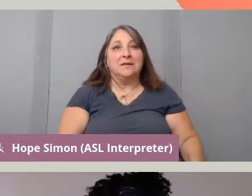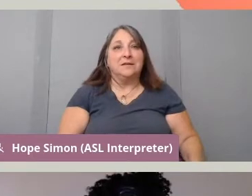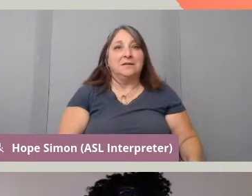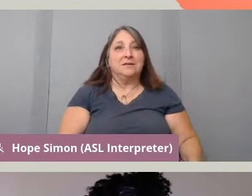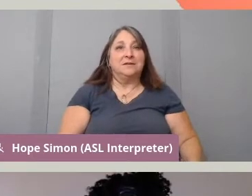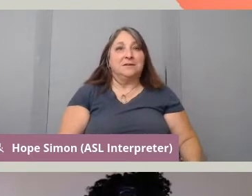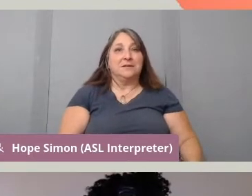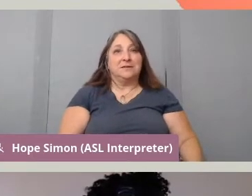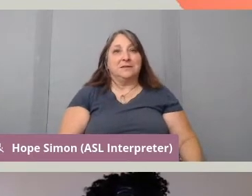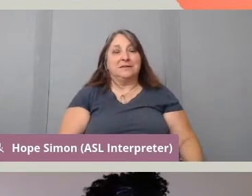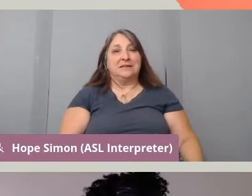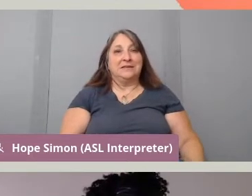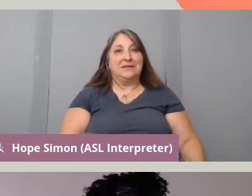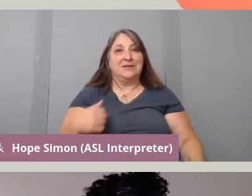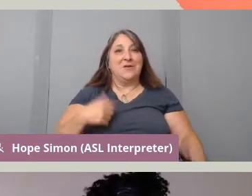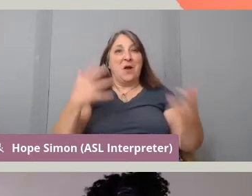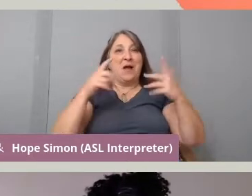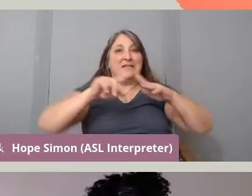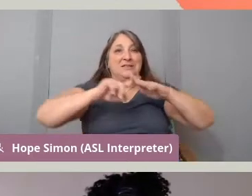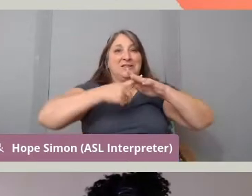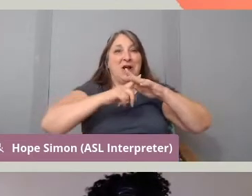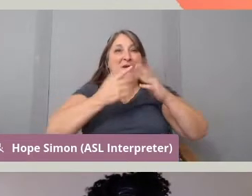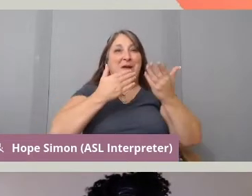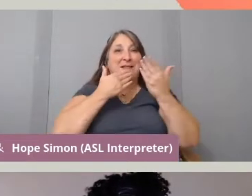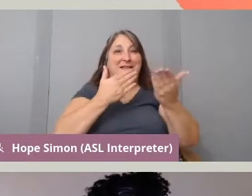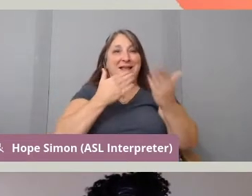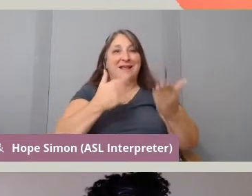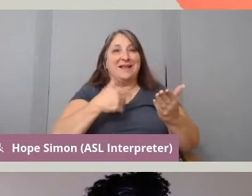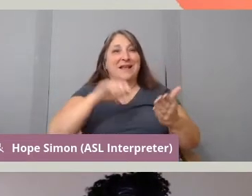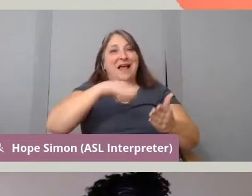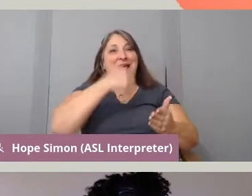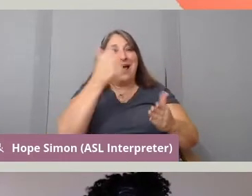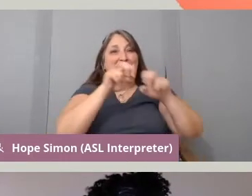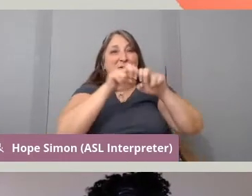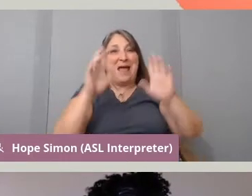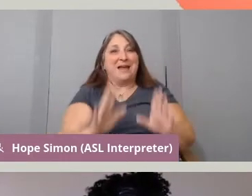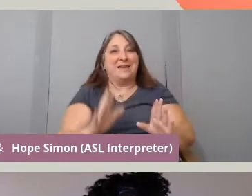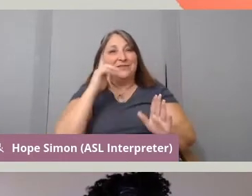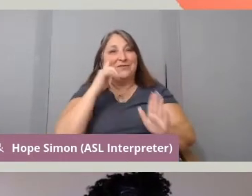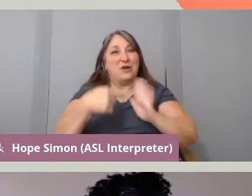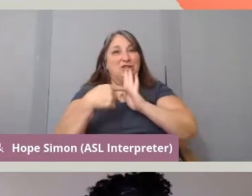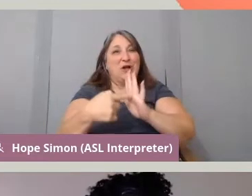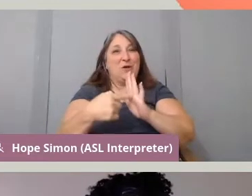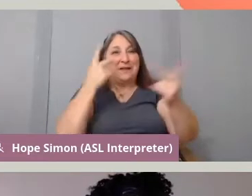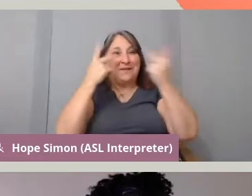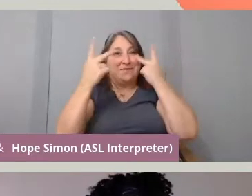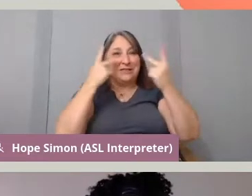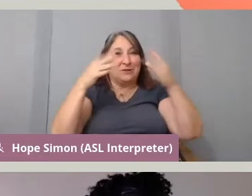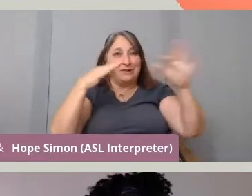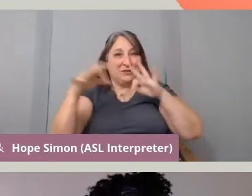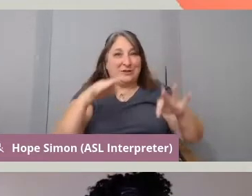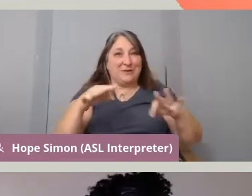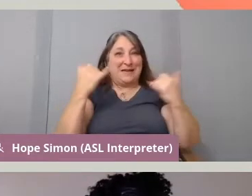Sure and I think I might, I wanna start by thanking my fellow panelists from modeling, I kind of, visual description.